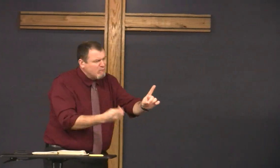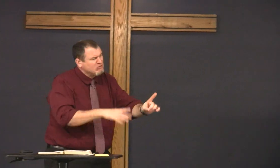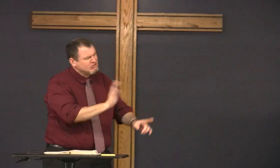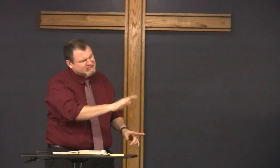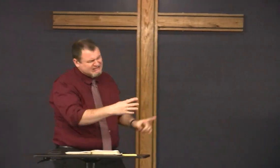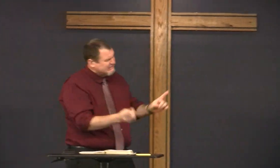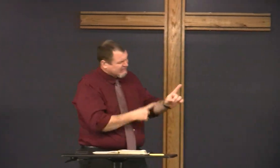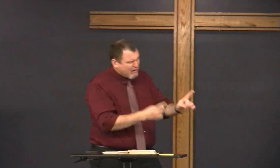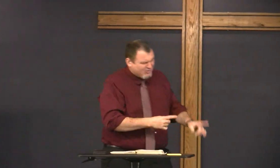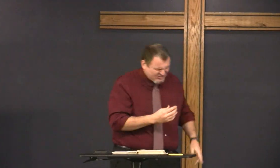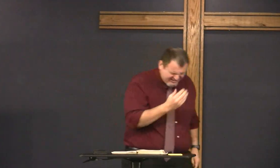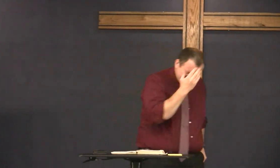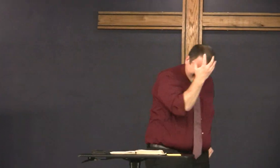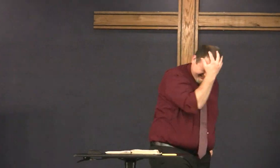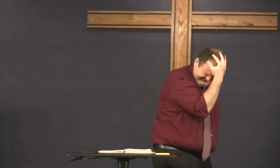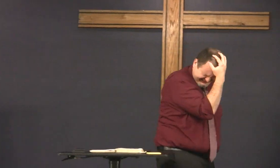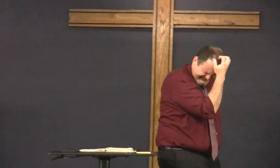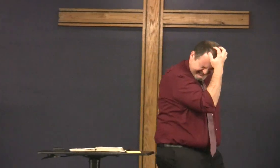and Jesus says to his disciples